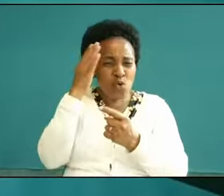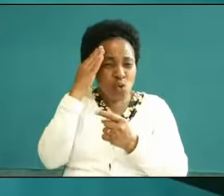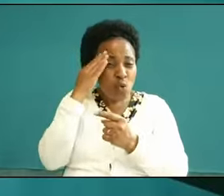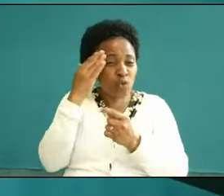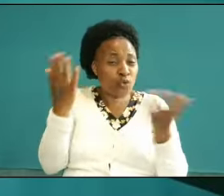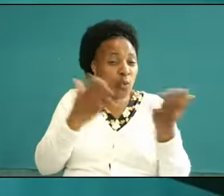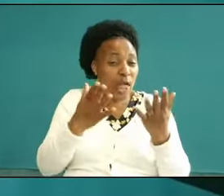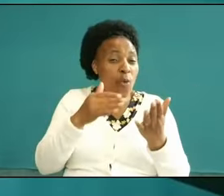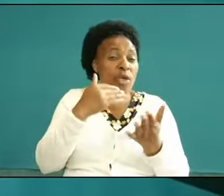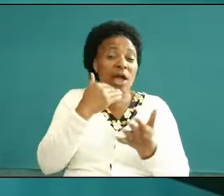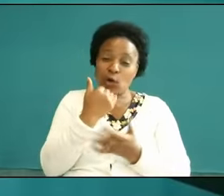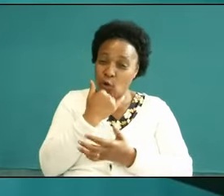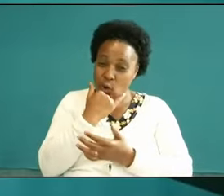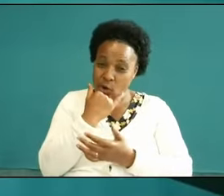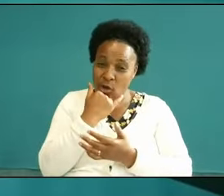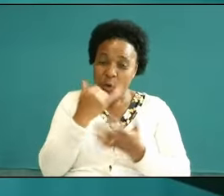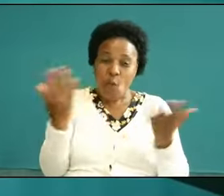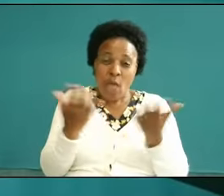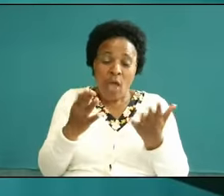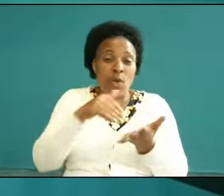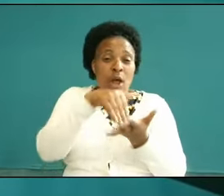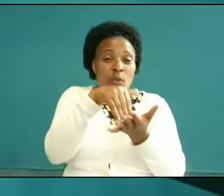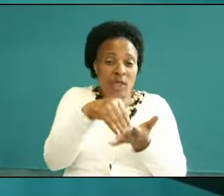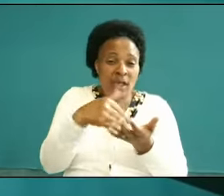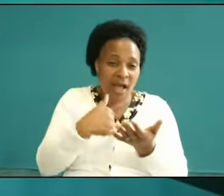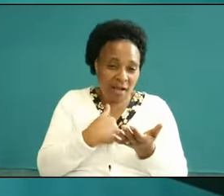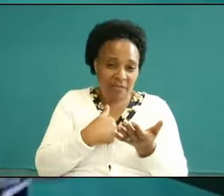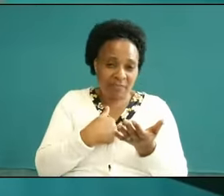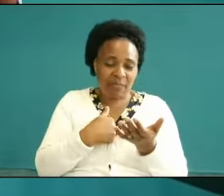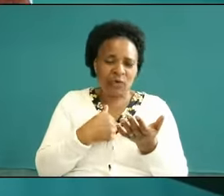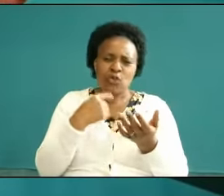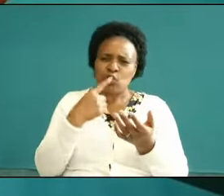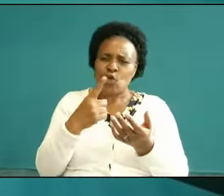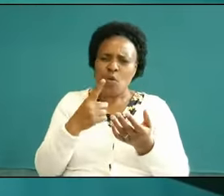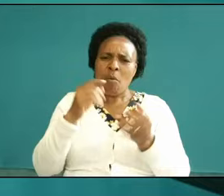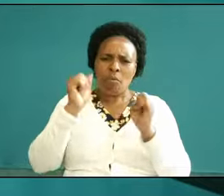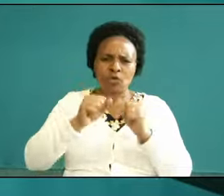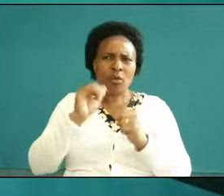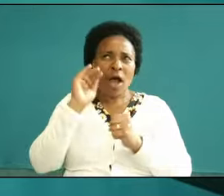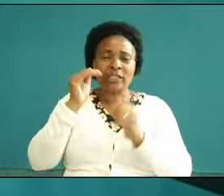are and what to use and how to get because we can see him just glossing in the darkness but